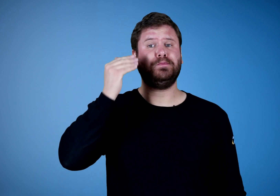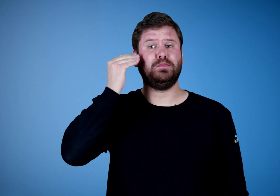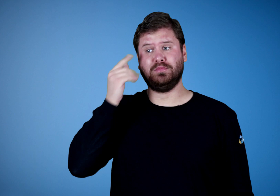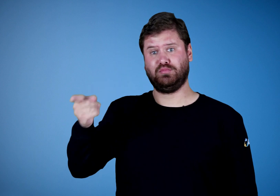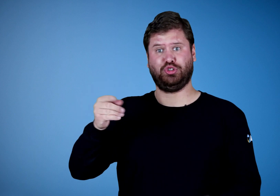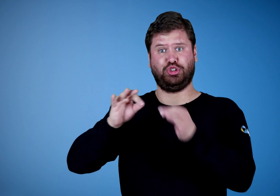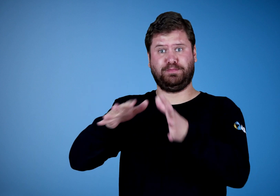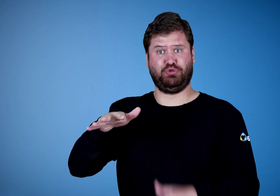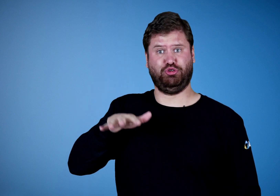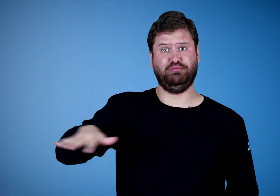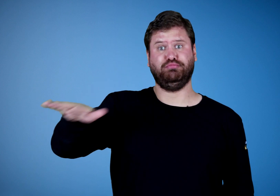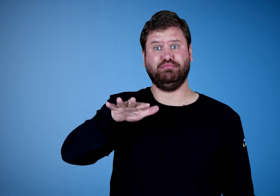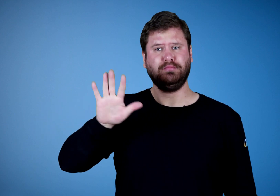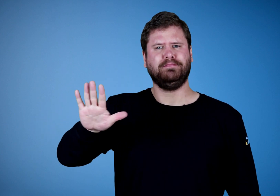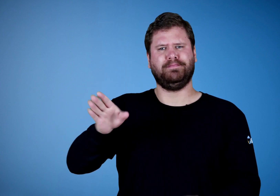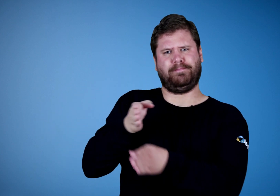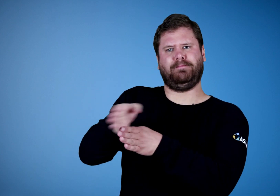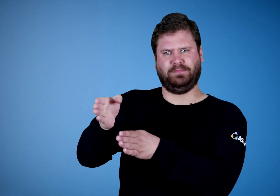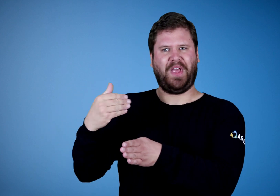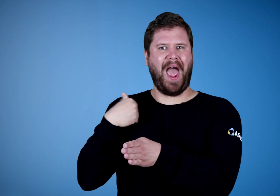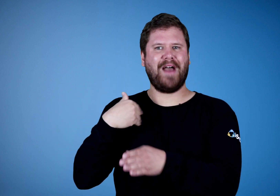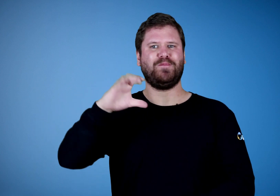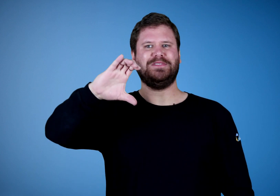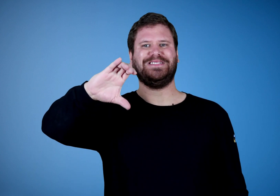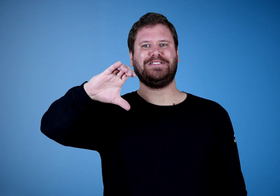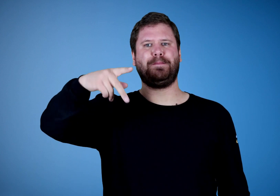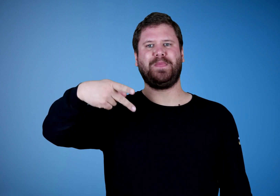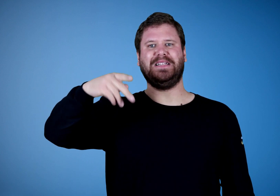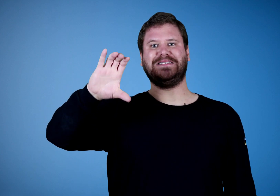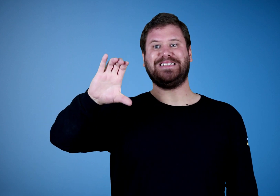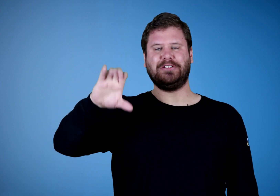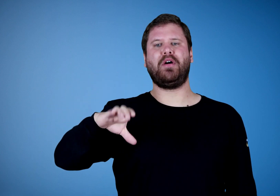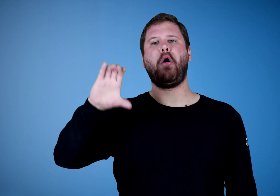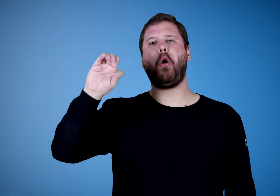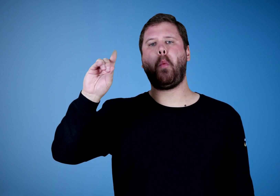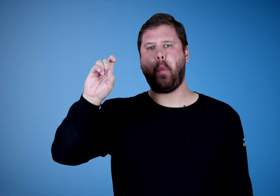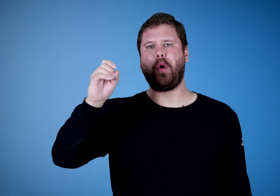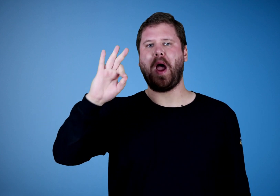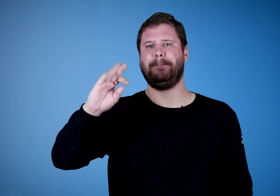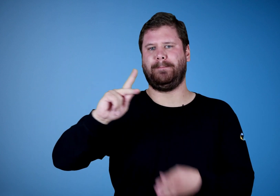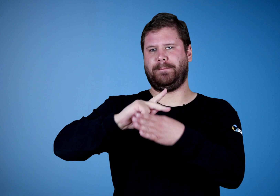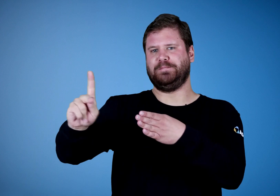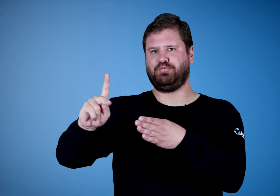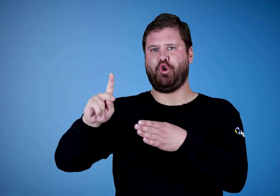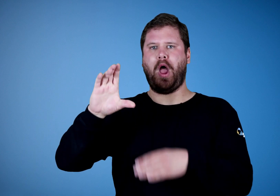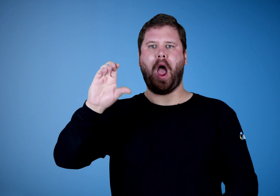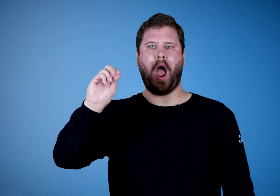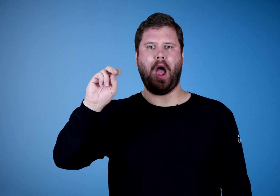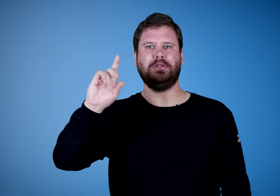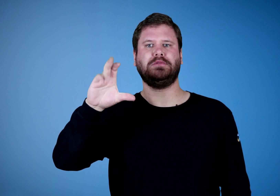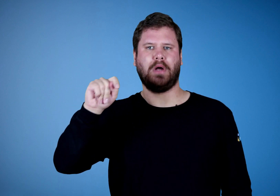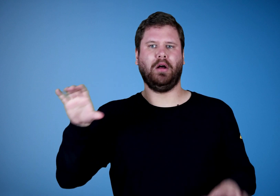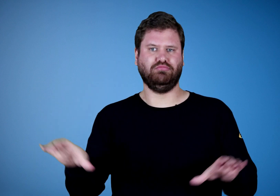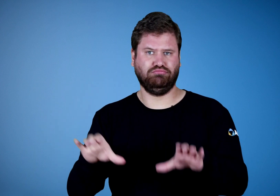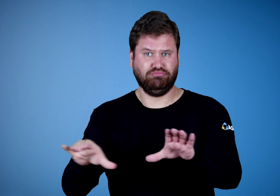The interpreting profession has CPC (Code of Professional Conduct).